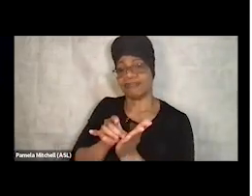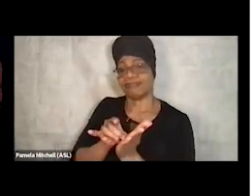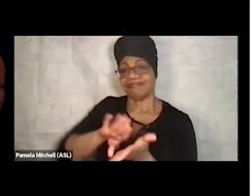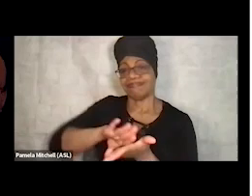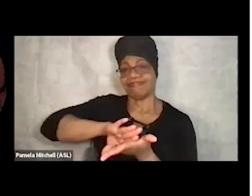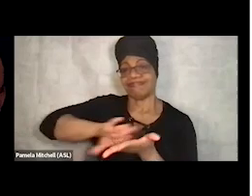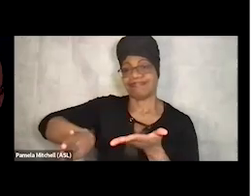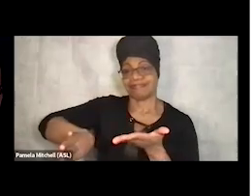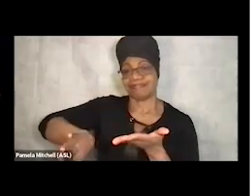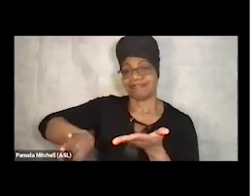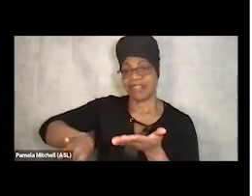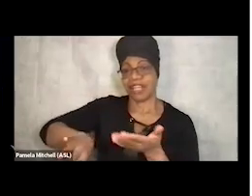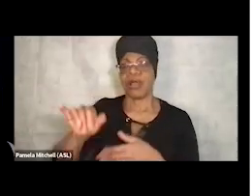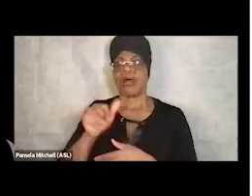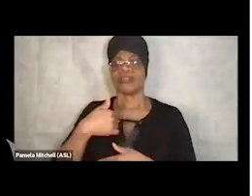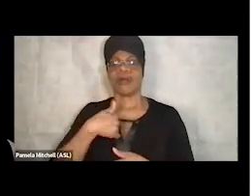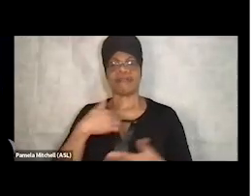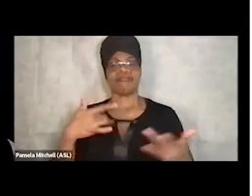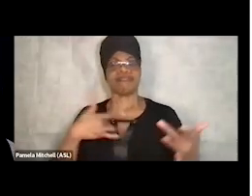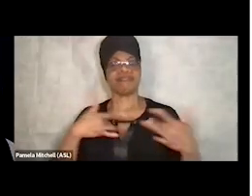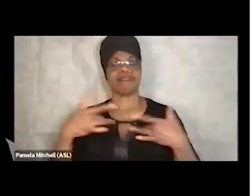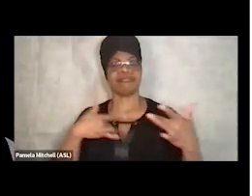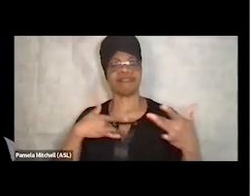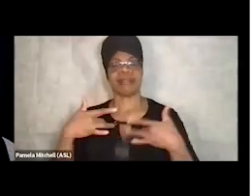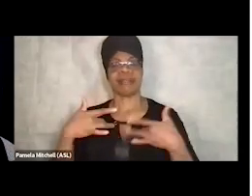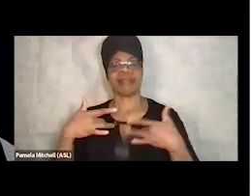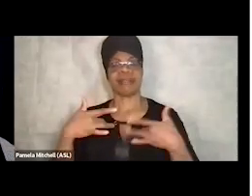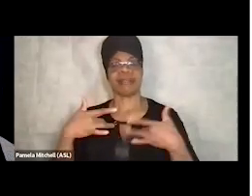Another thing that I'm excited about is education certification.